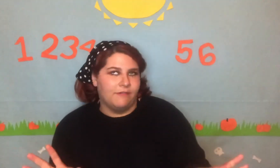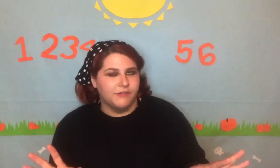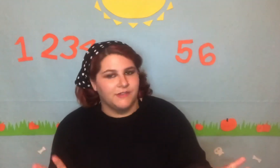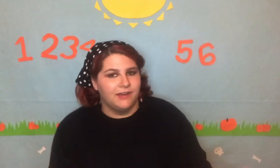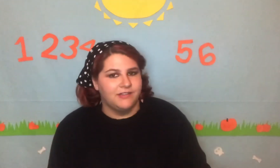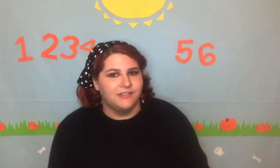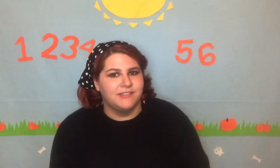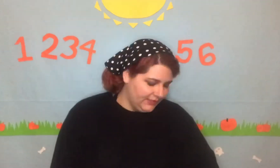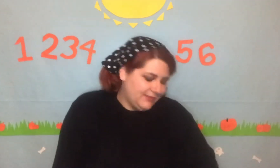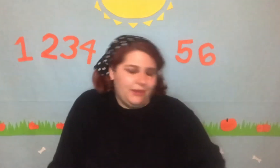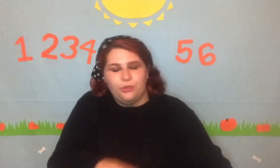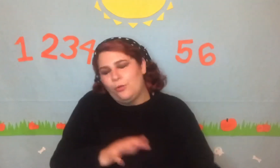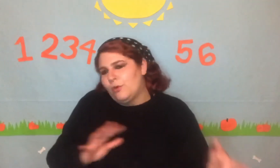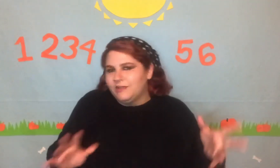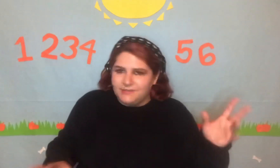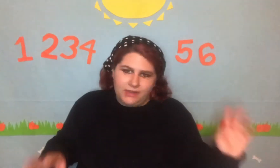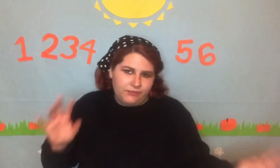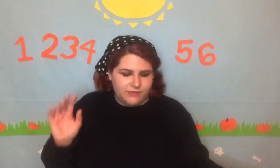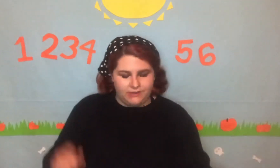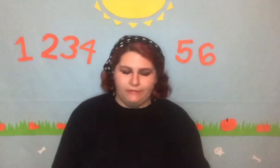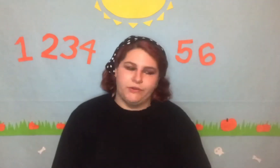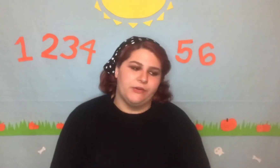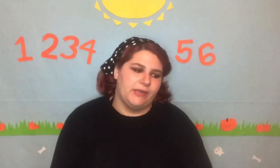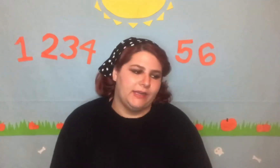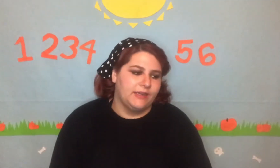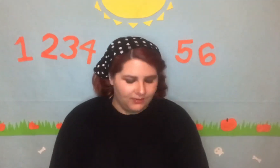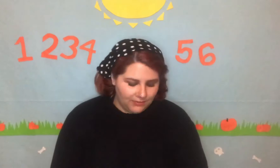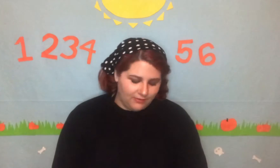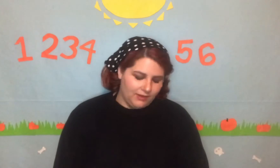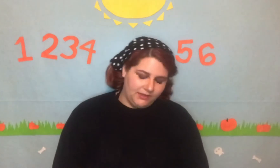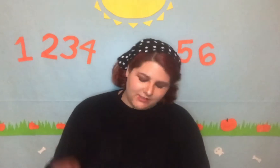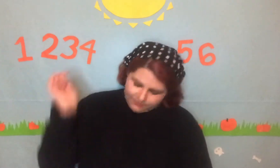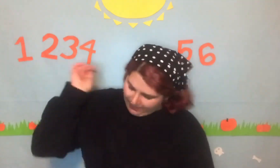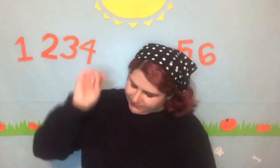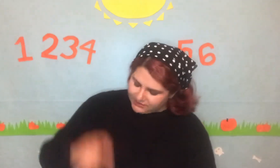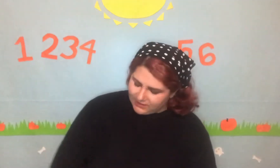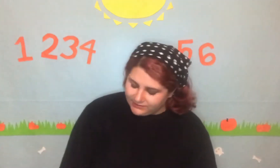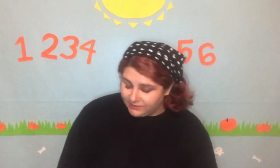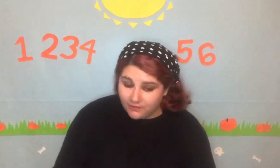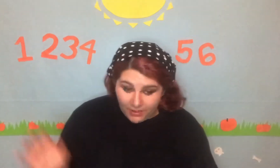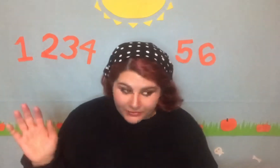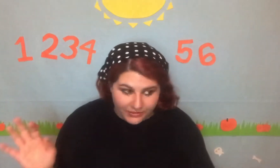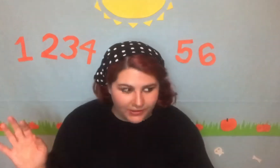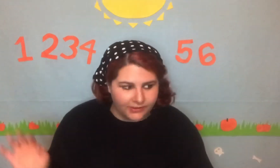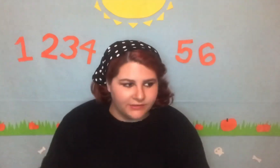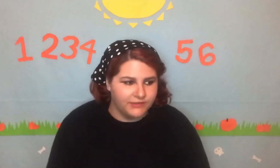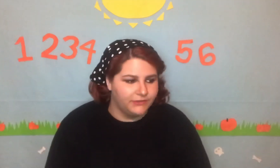scientists. And it's like Thor's self-discovery, and then he smashes that, and says, "Another!" So